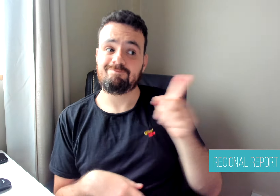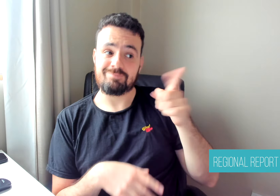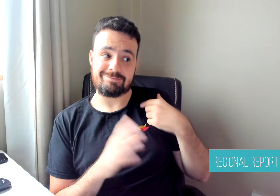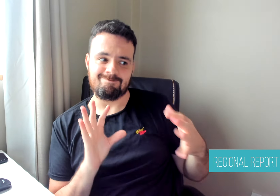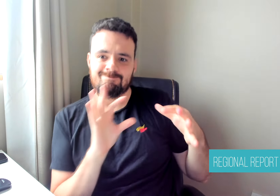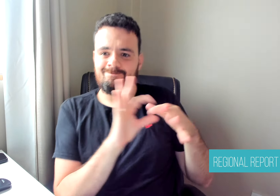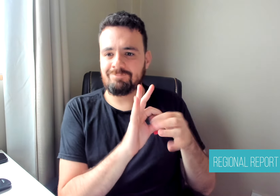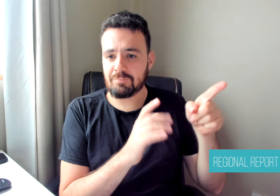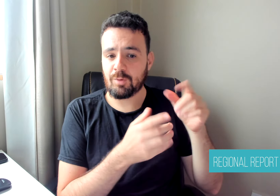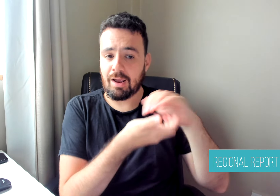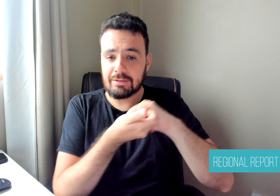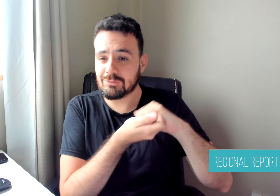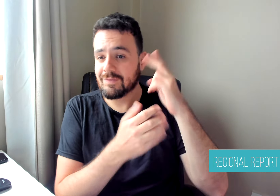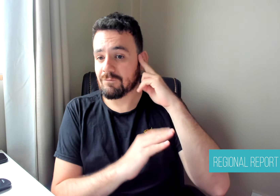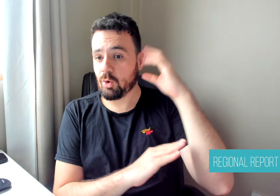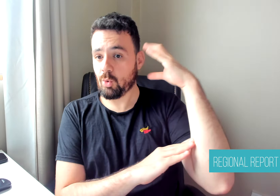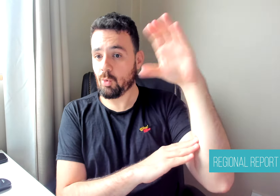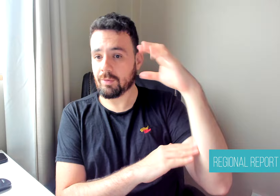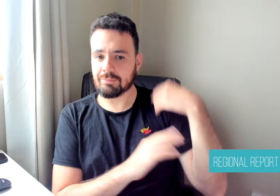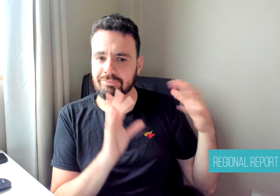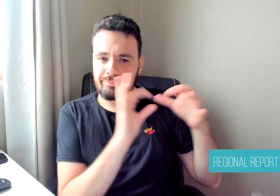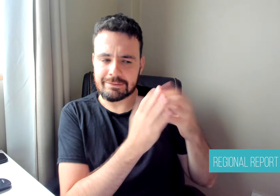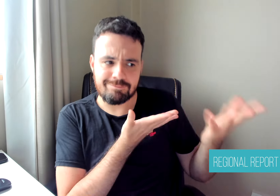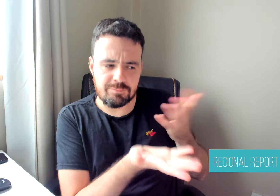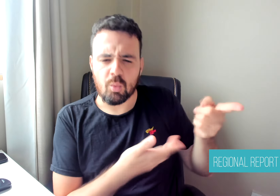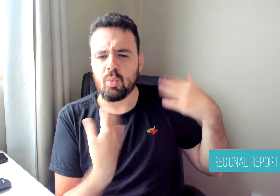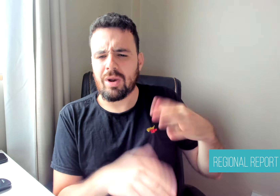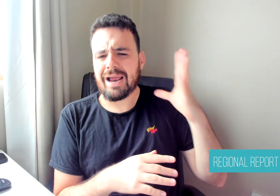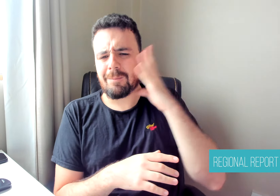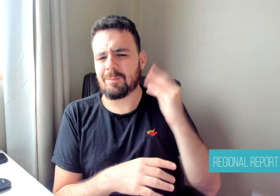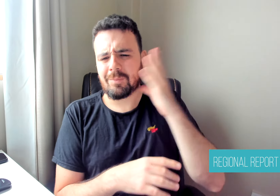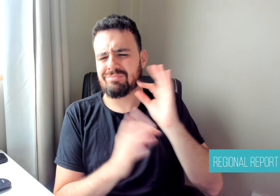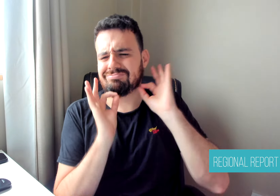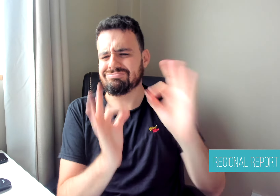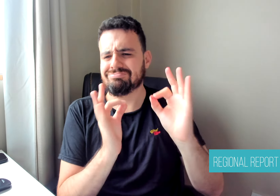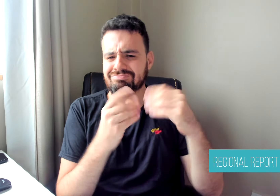quality service to passengers with deafness. The invitation